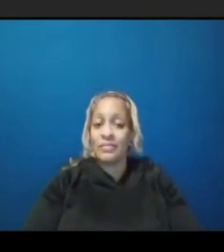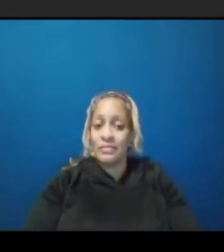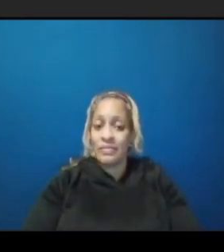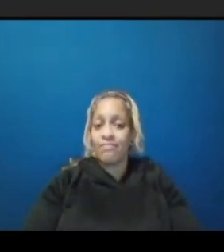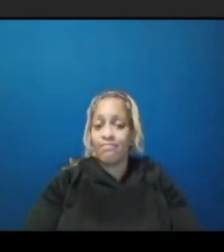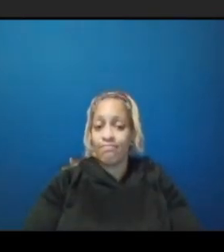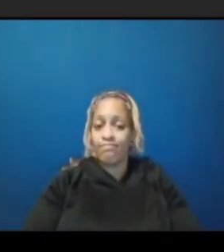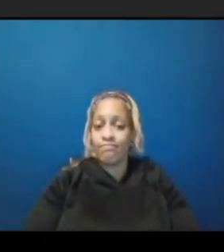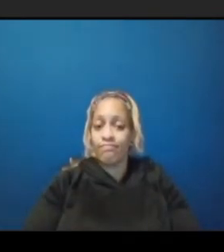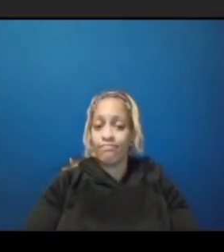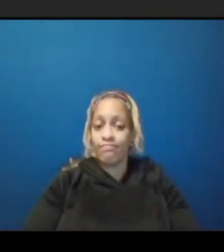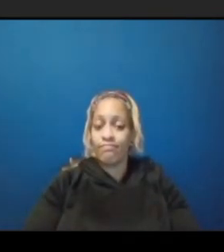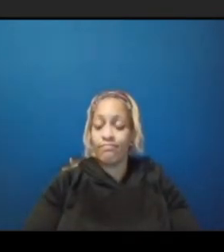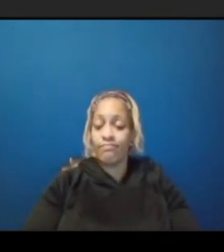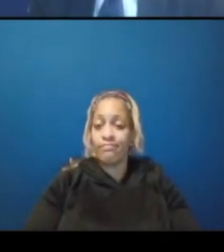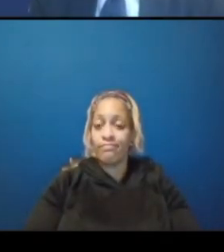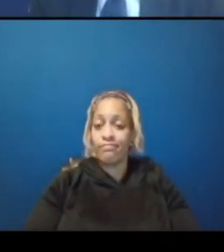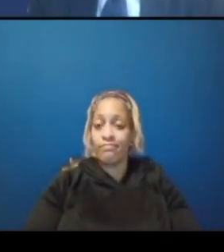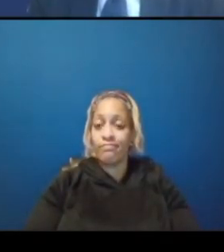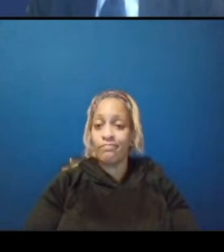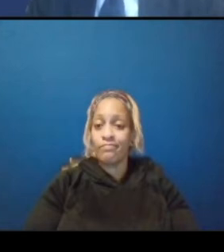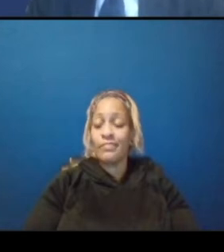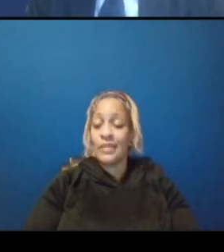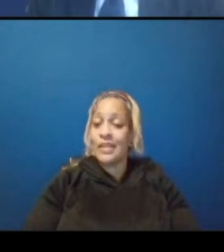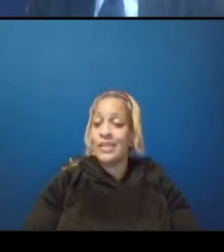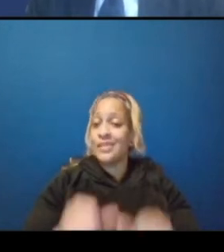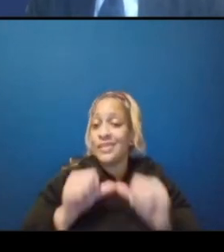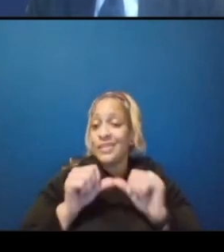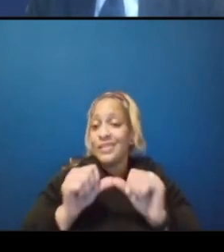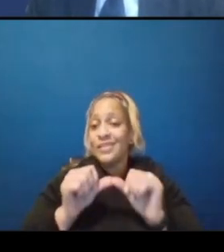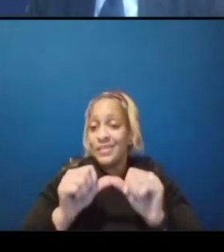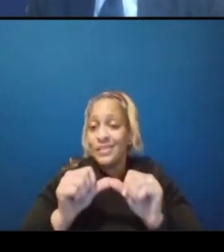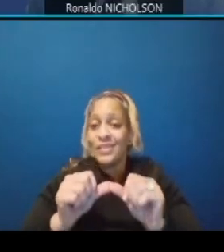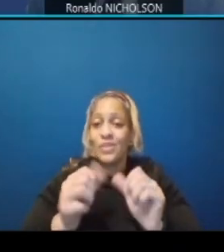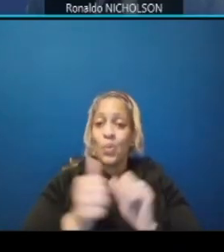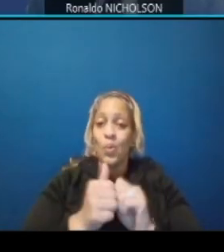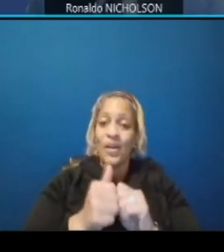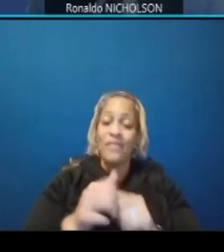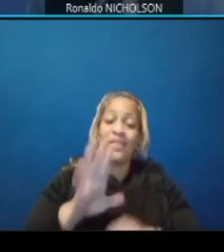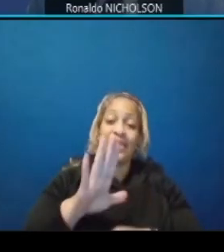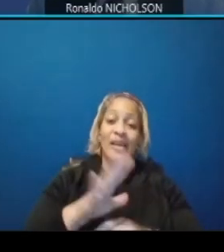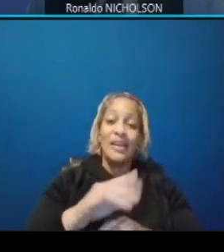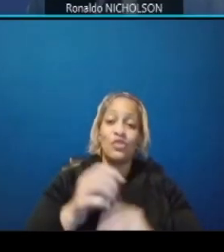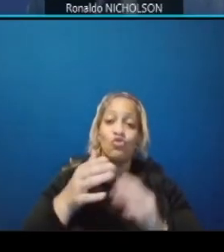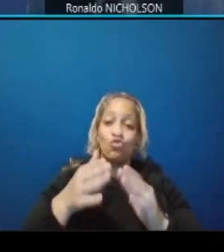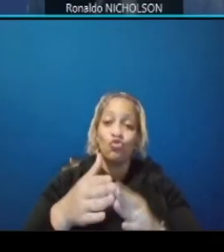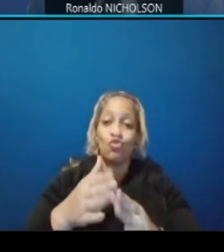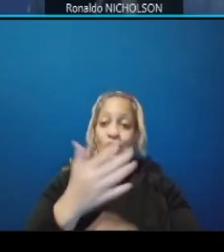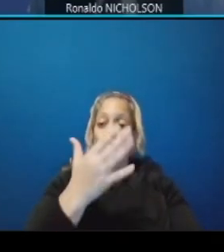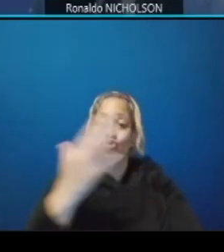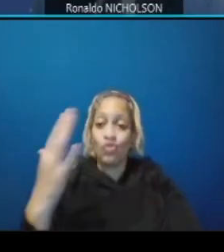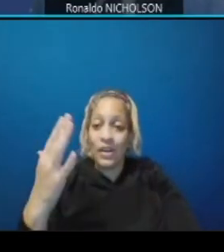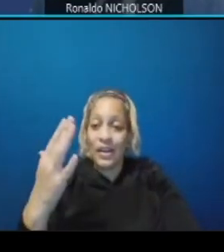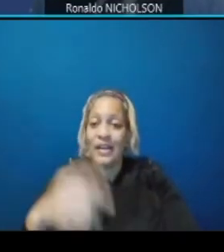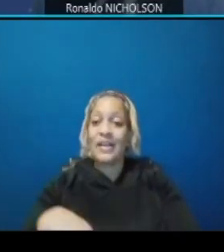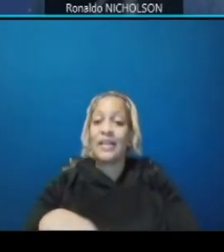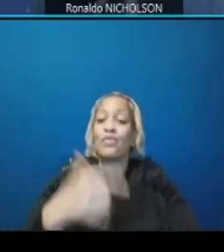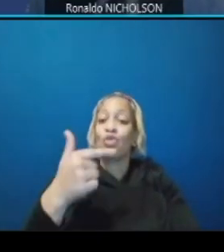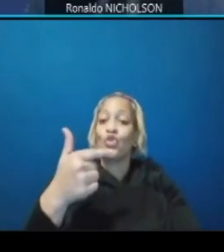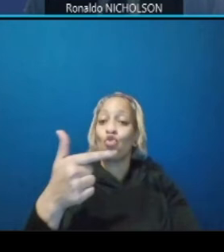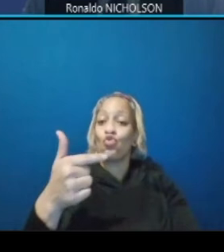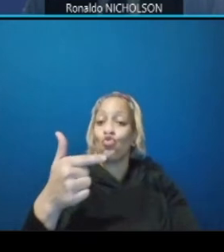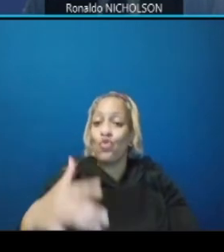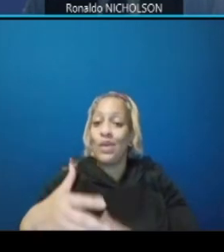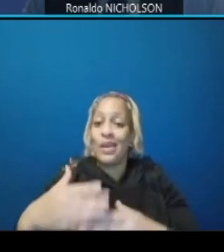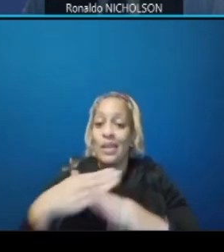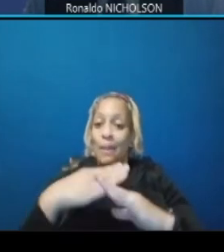what we're doing is for street trees the green buffer between the curb and the sidewalk um again